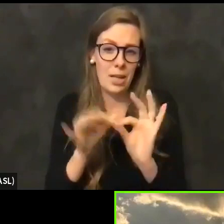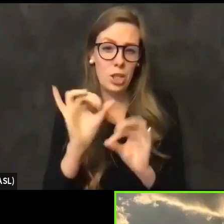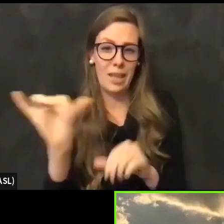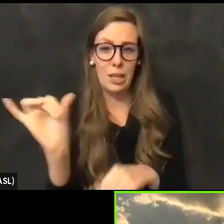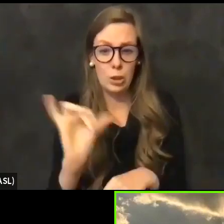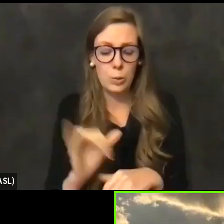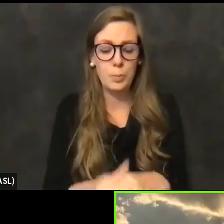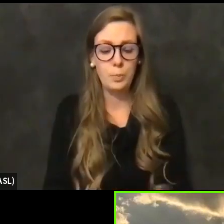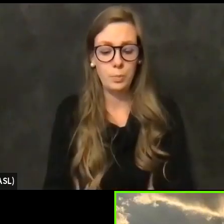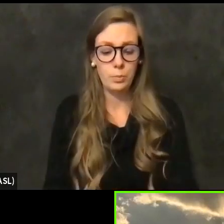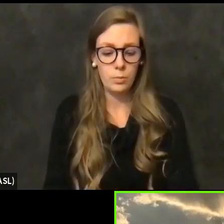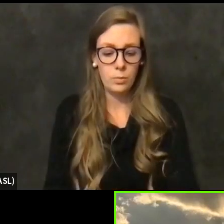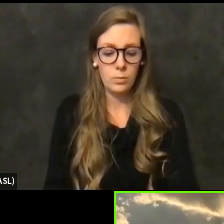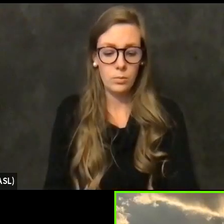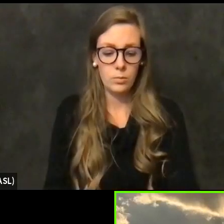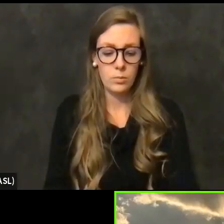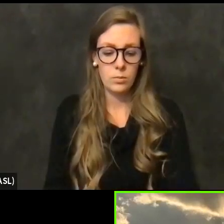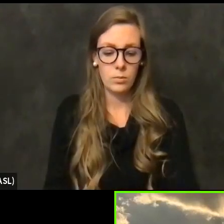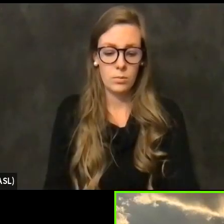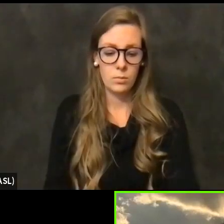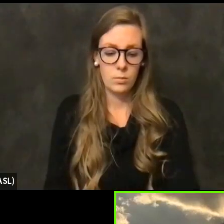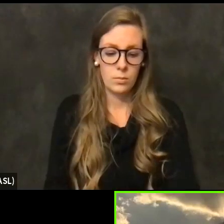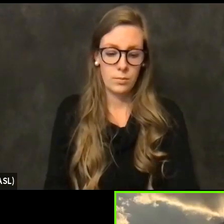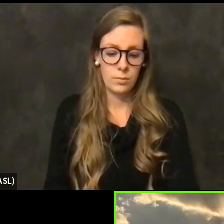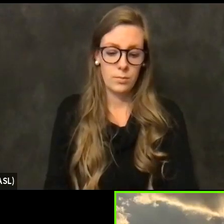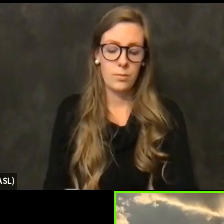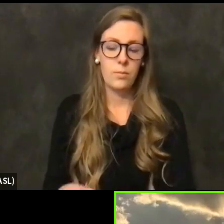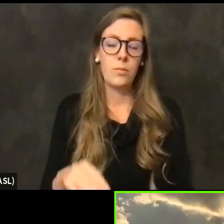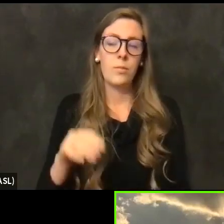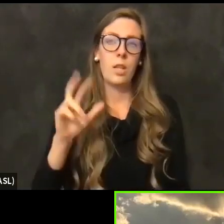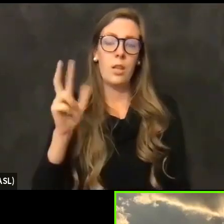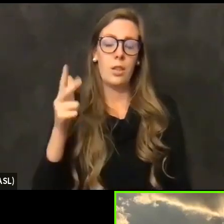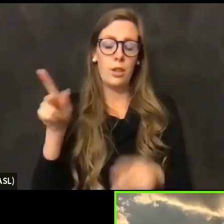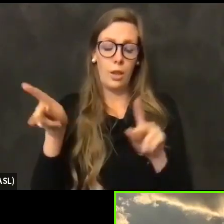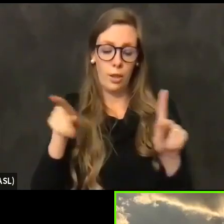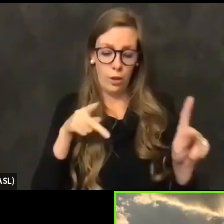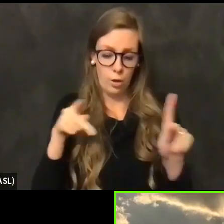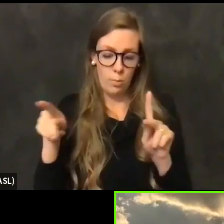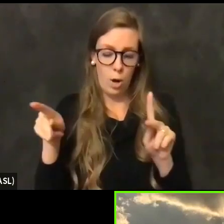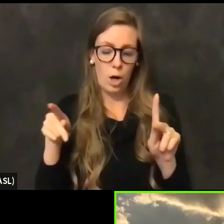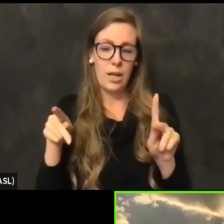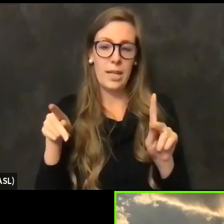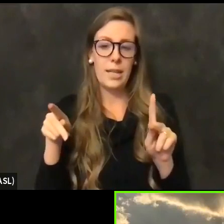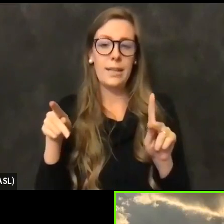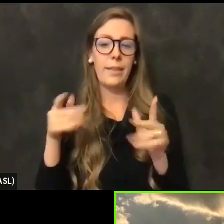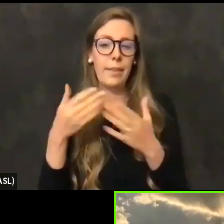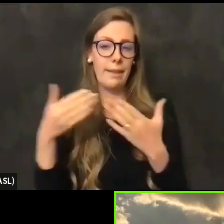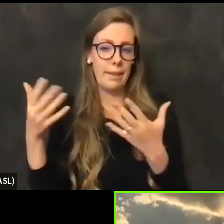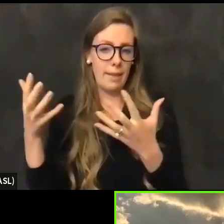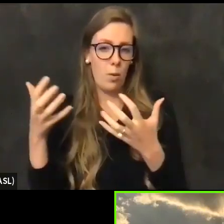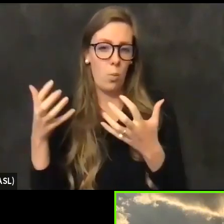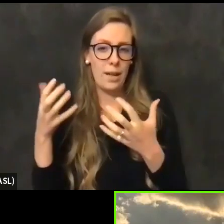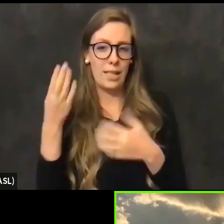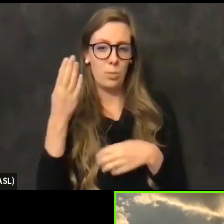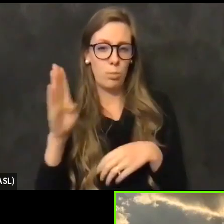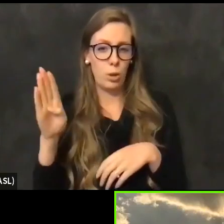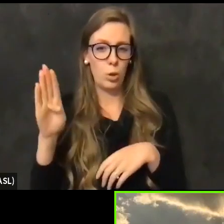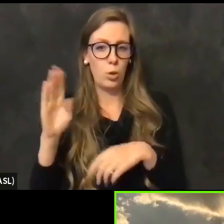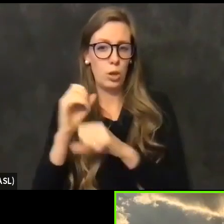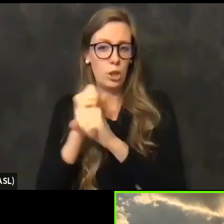administrator that has been negotiated with the governor's office is Blue Shield of California, with some cooperation from Kaiser Permanente.